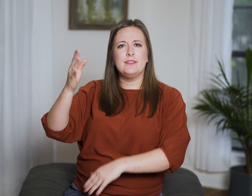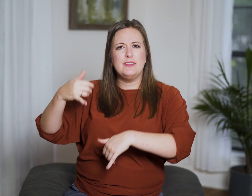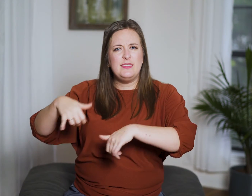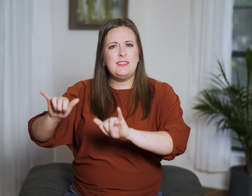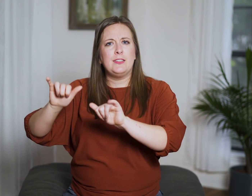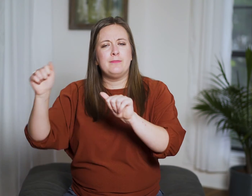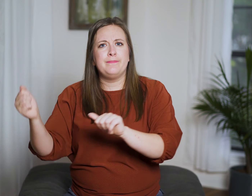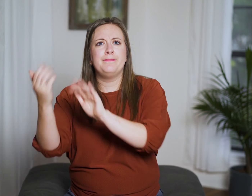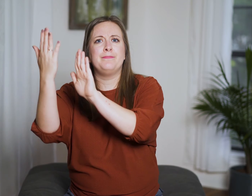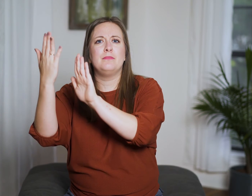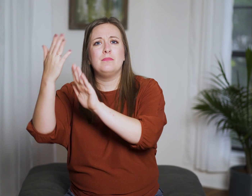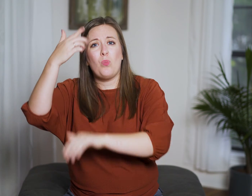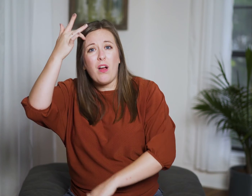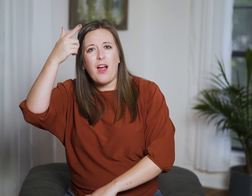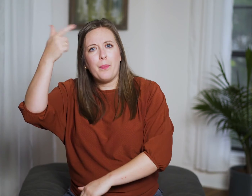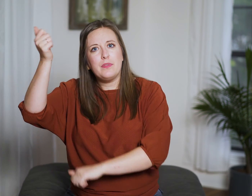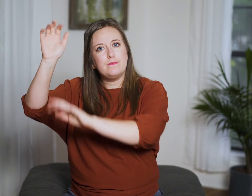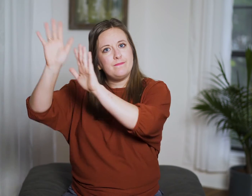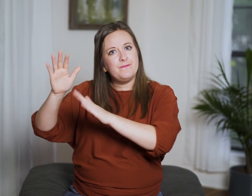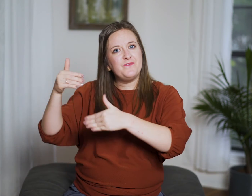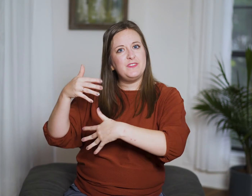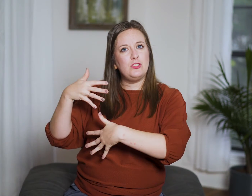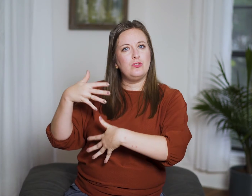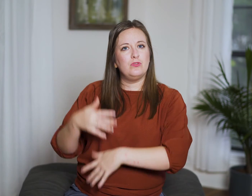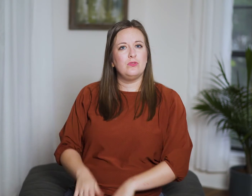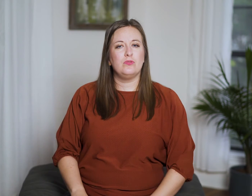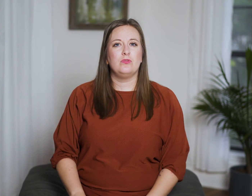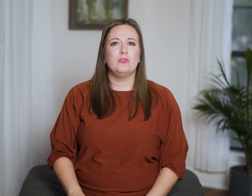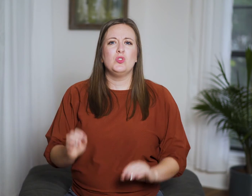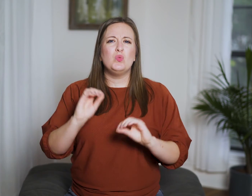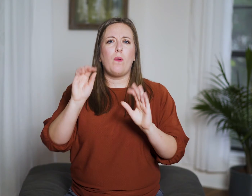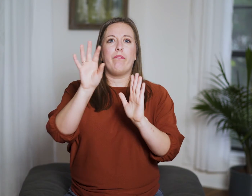because they fear before Him” (8:12).